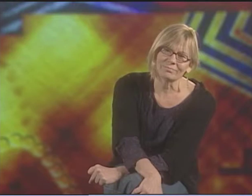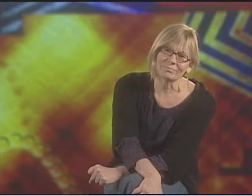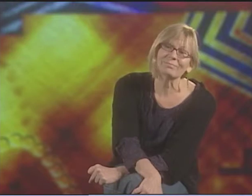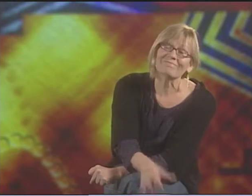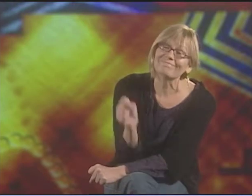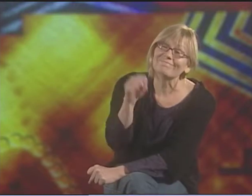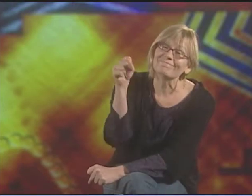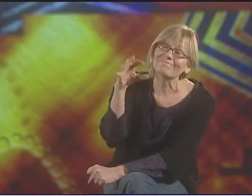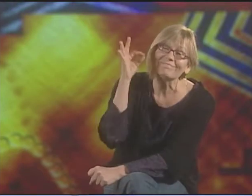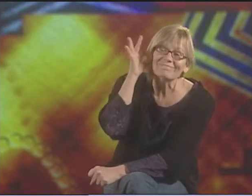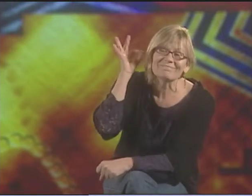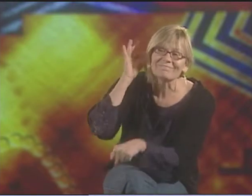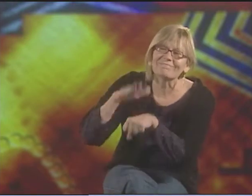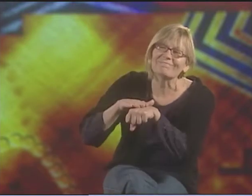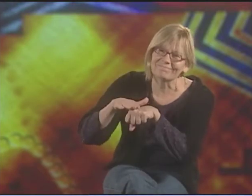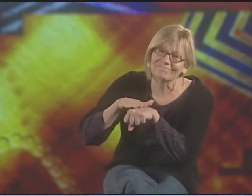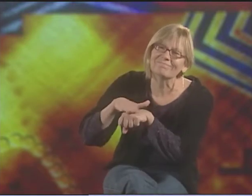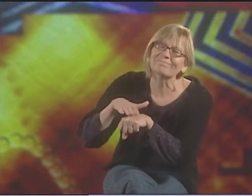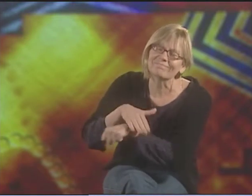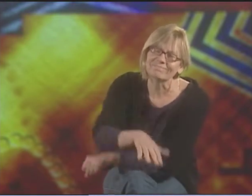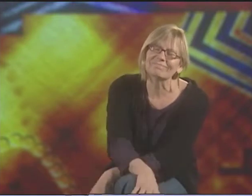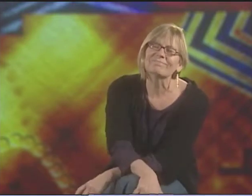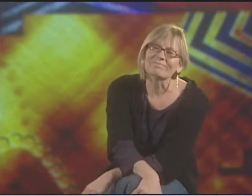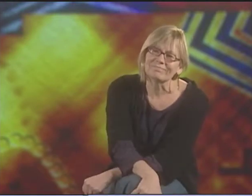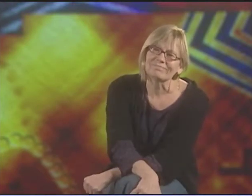YEP. YEP, NATIVE AMERICAN. UH-HUH.